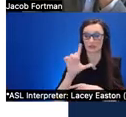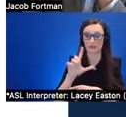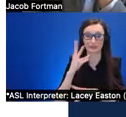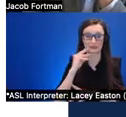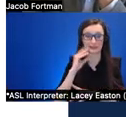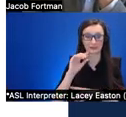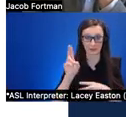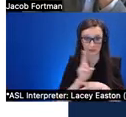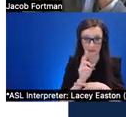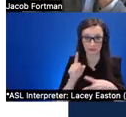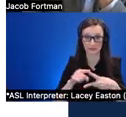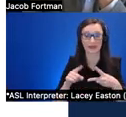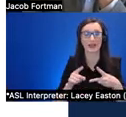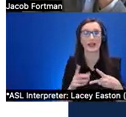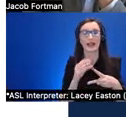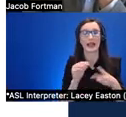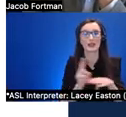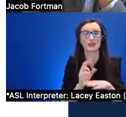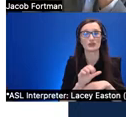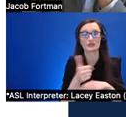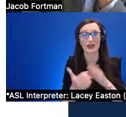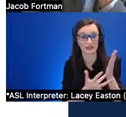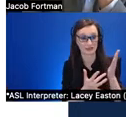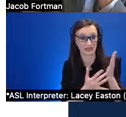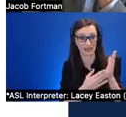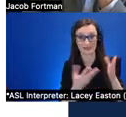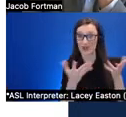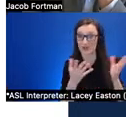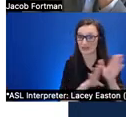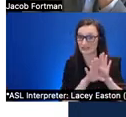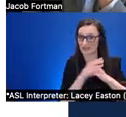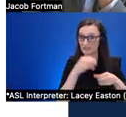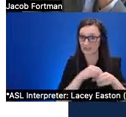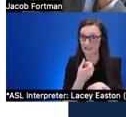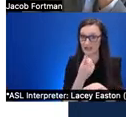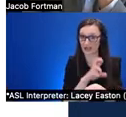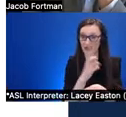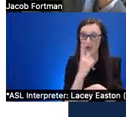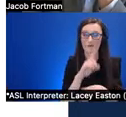and techniques that's also been developed in xr already to in turn make the physical world more